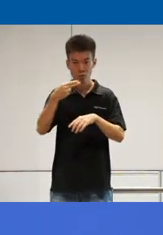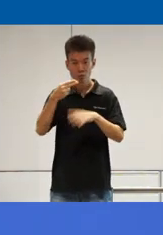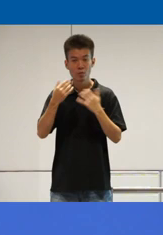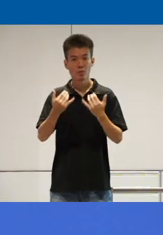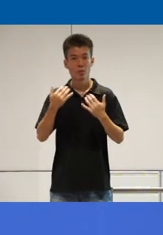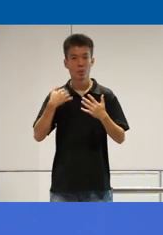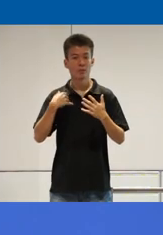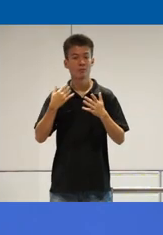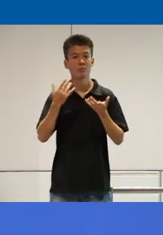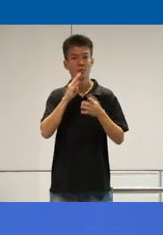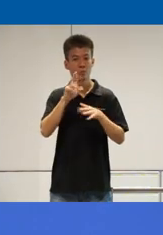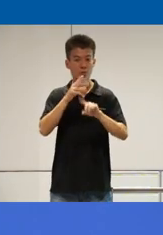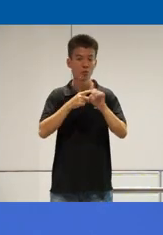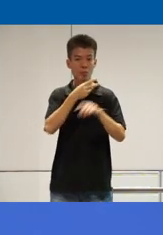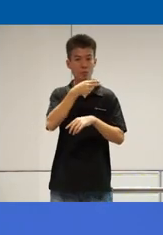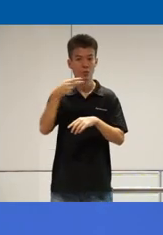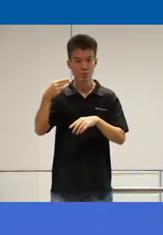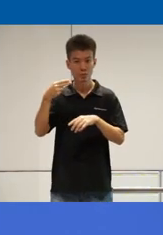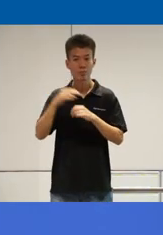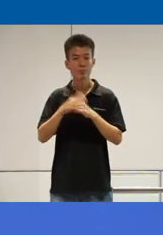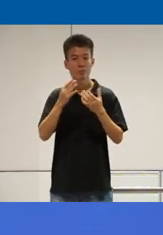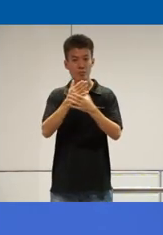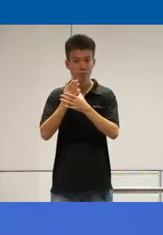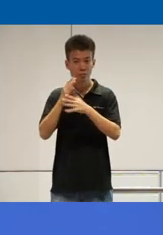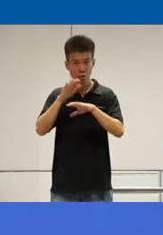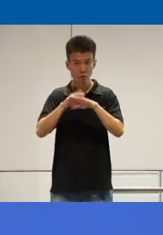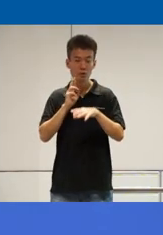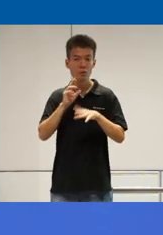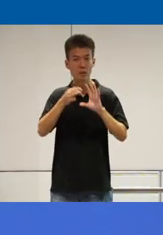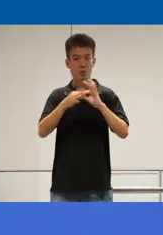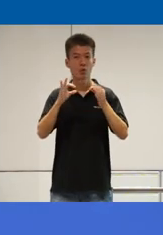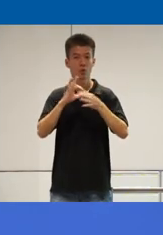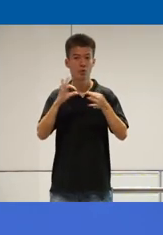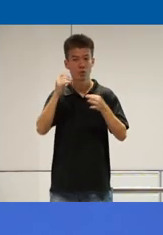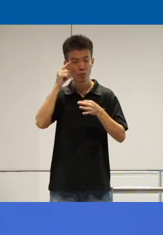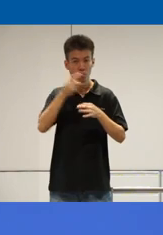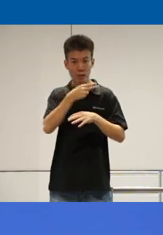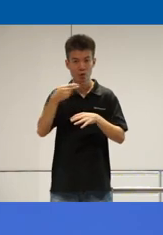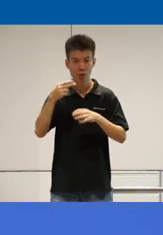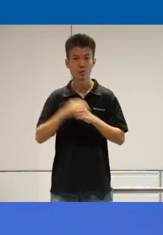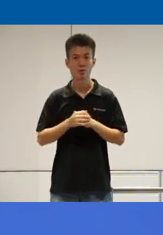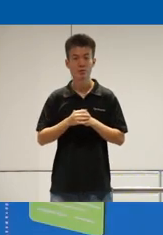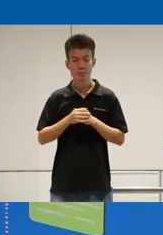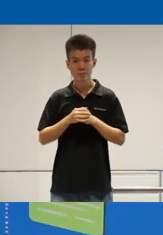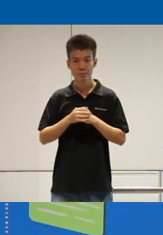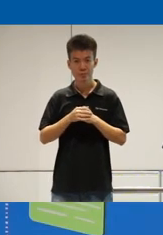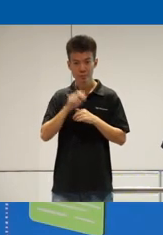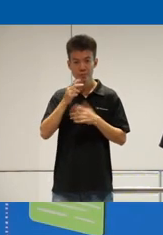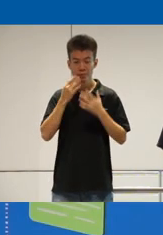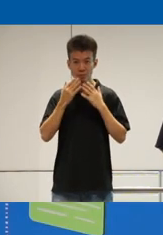our speaker from Indonesia rahma to share on her story for uh Indonesia rahma please thank you okay